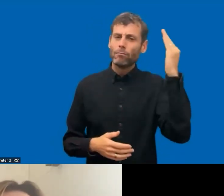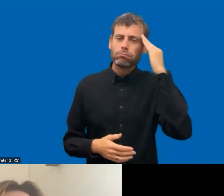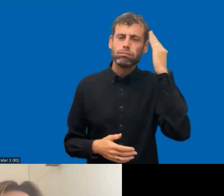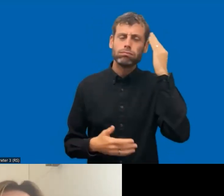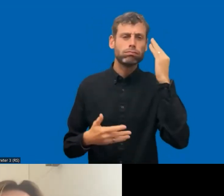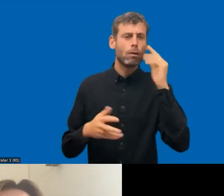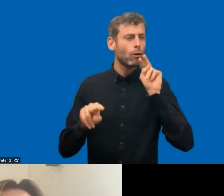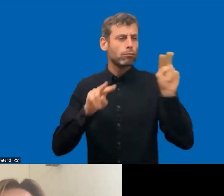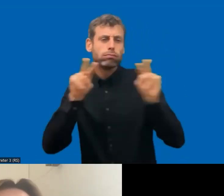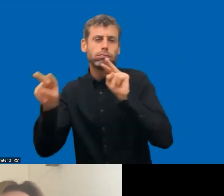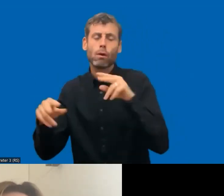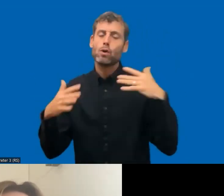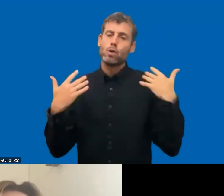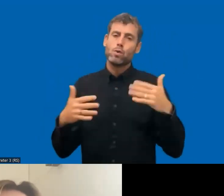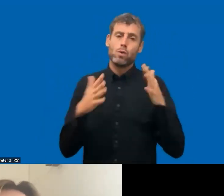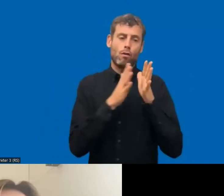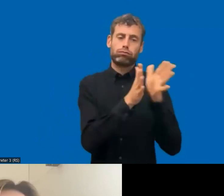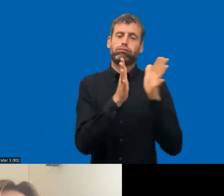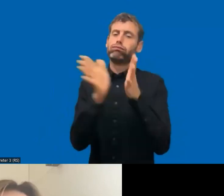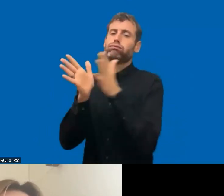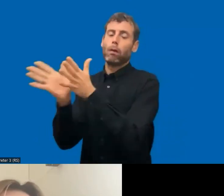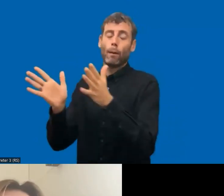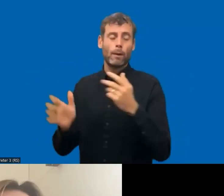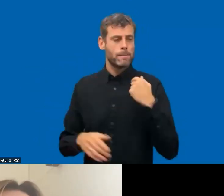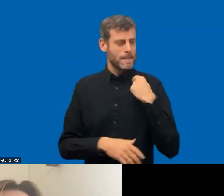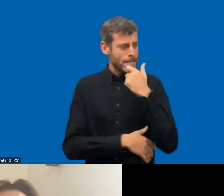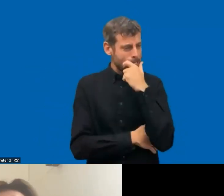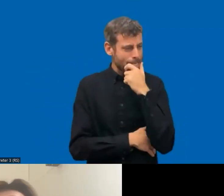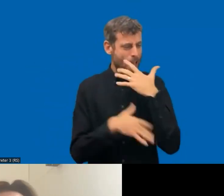hard to kind of pick one thing that I think is most important of this, but many good thoughts